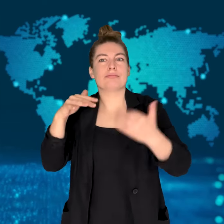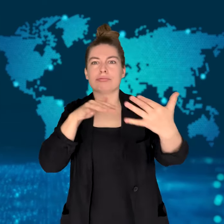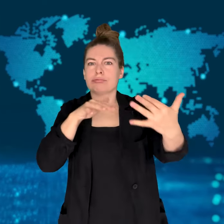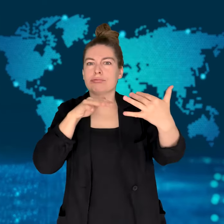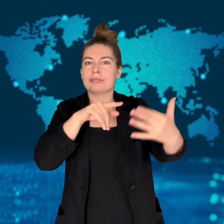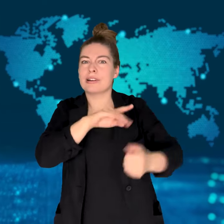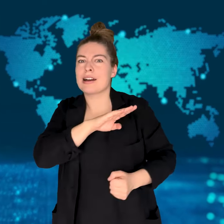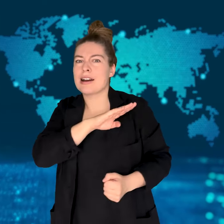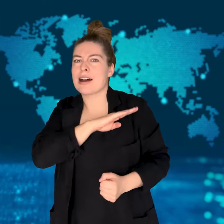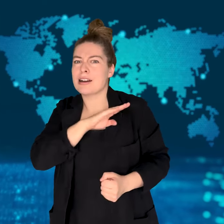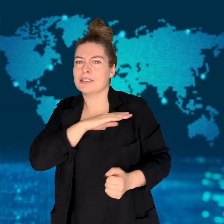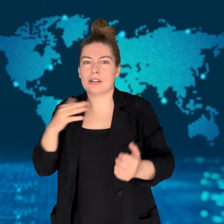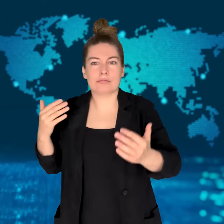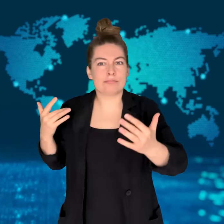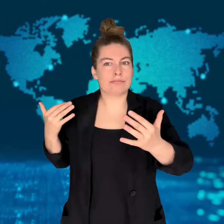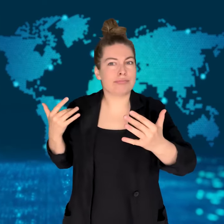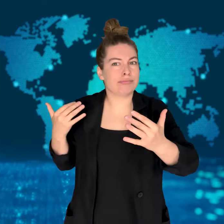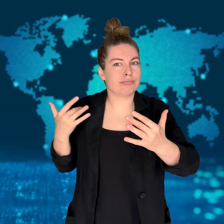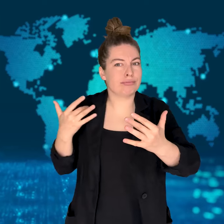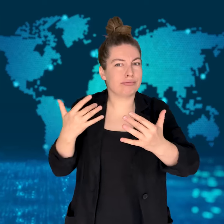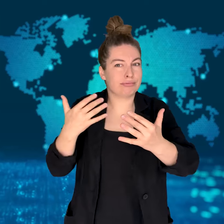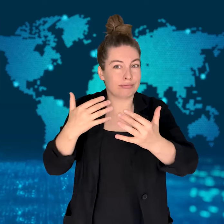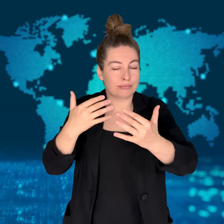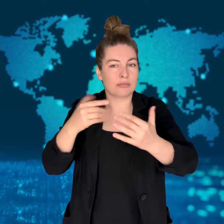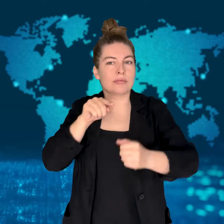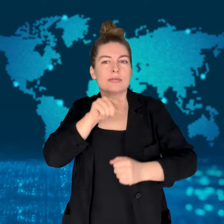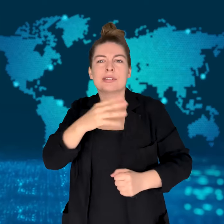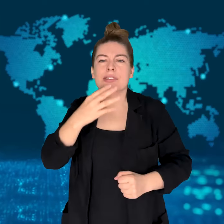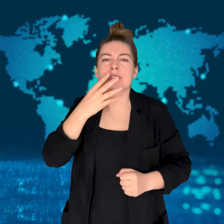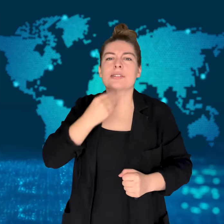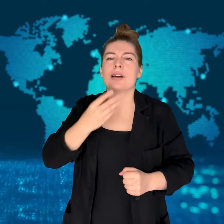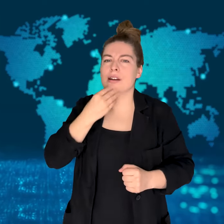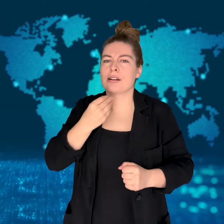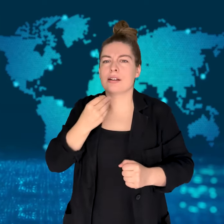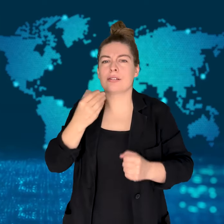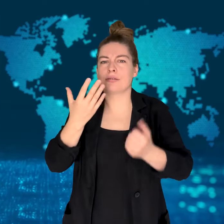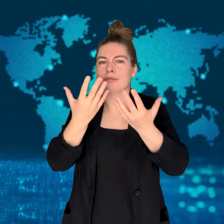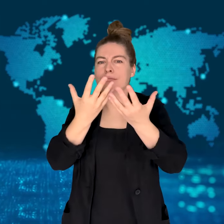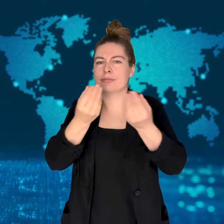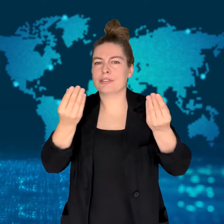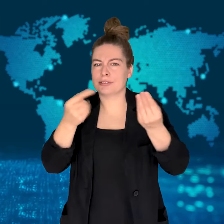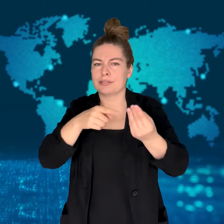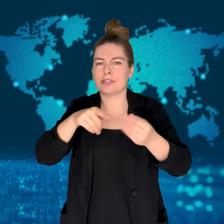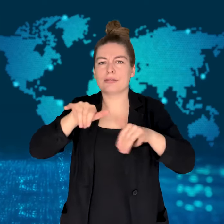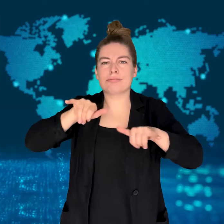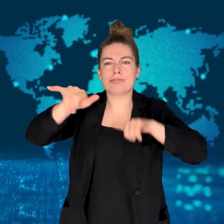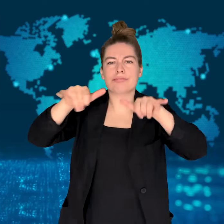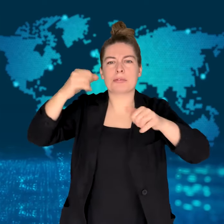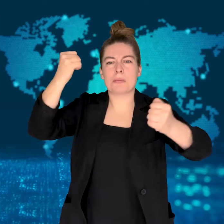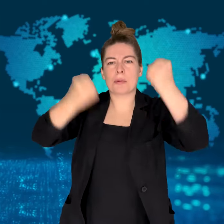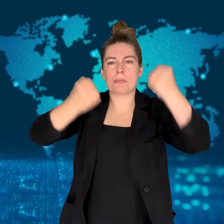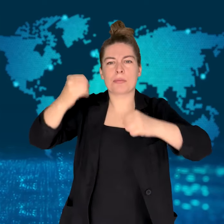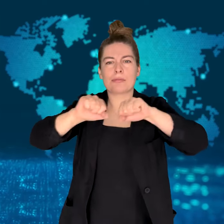a military building disguised as a civilian building.